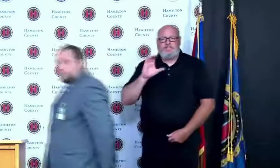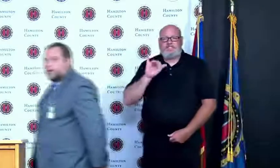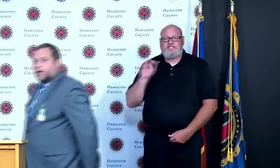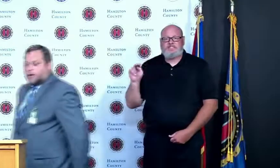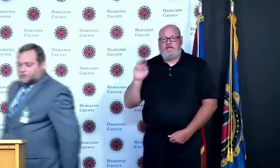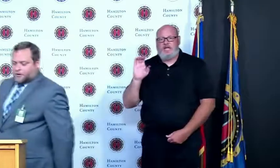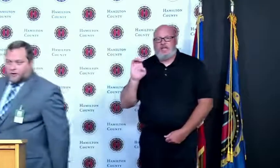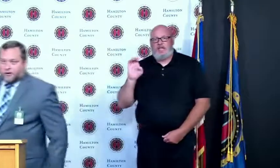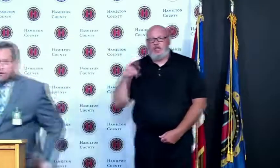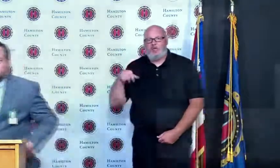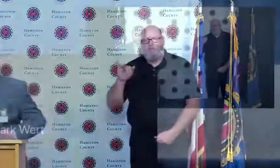good morning Mark